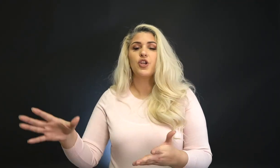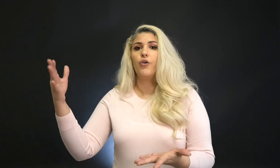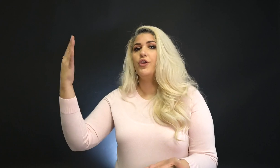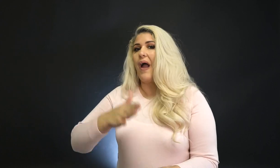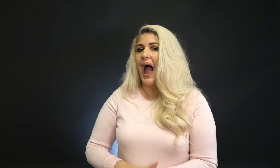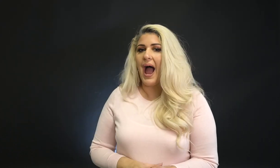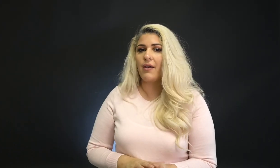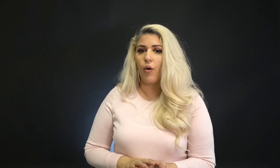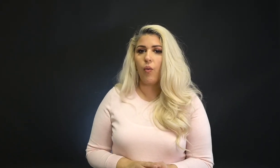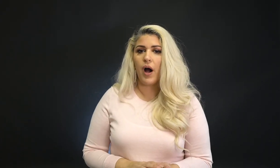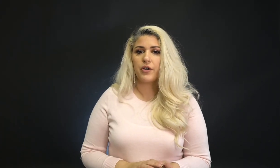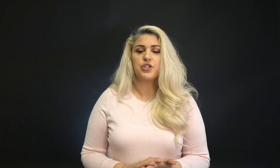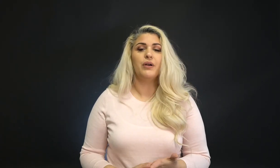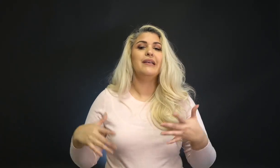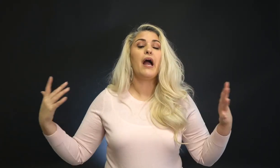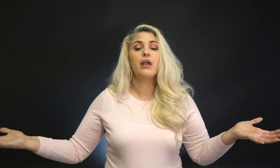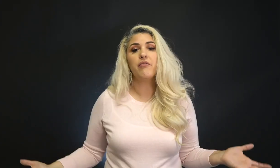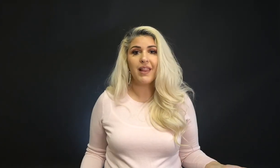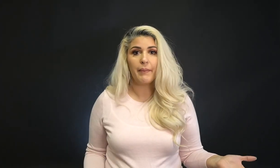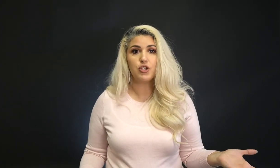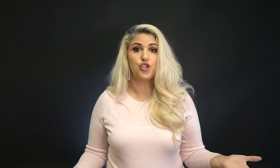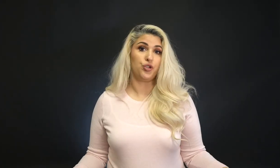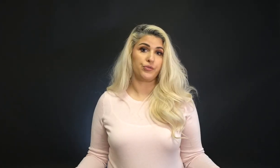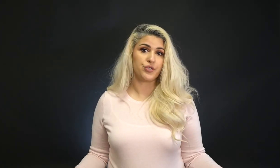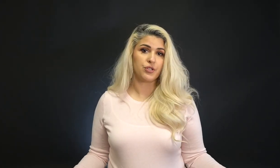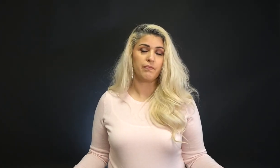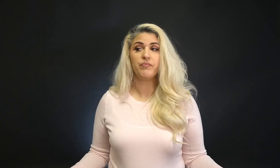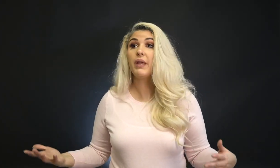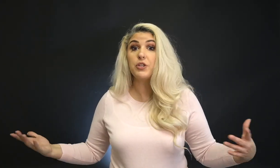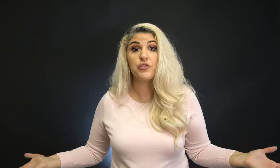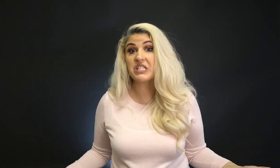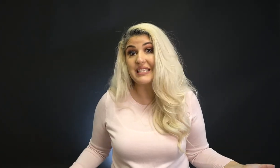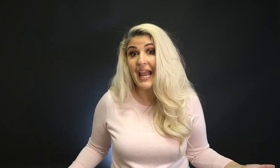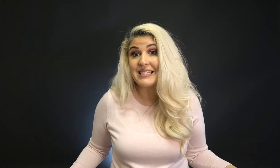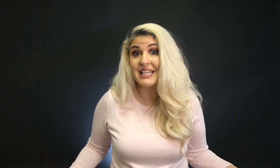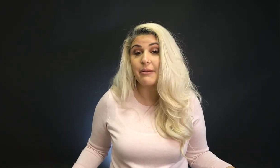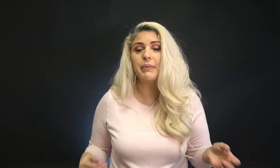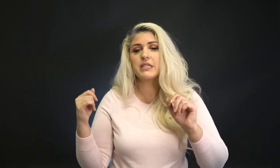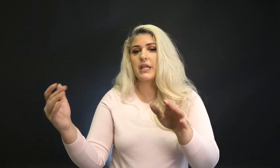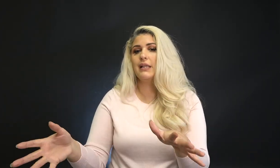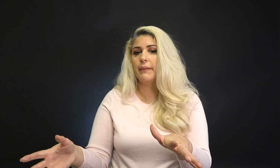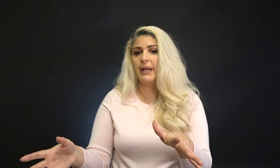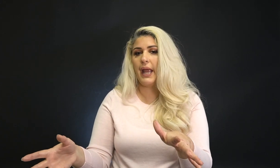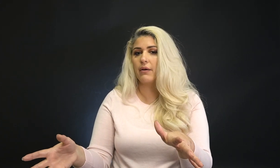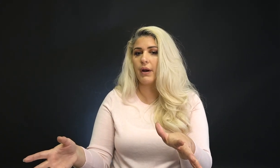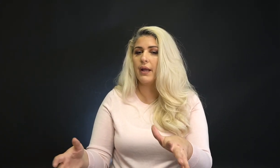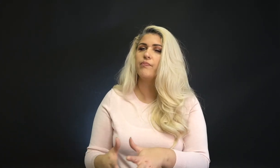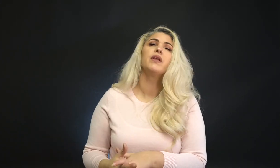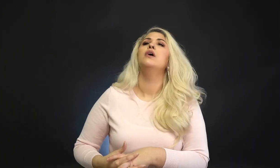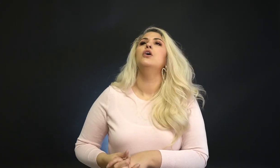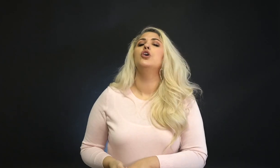So you add water to it. Now you have lemon juice. Lemon juice is tasty, but it's not lemonade, right?